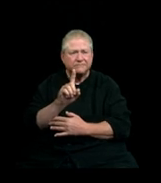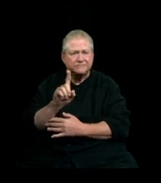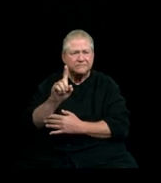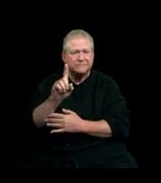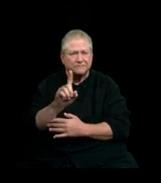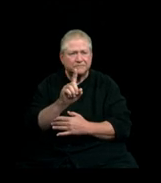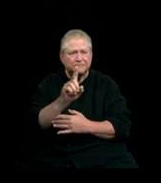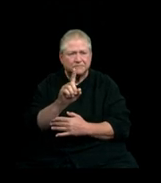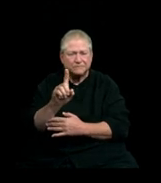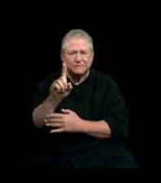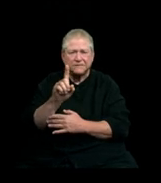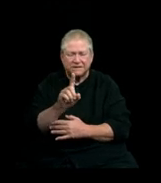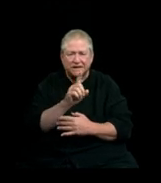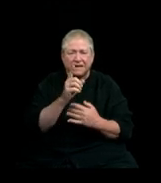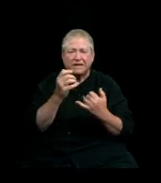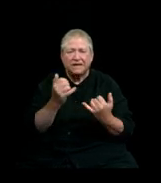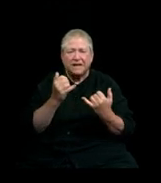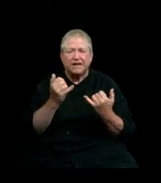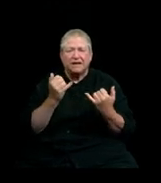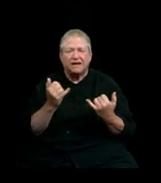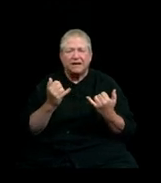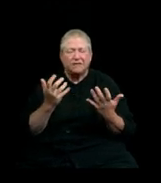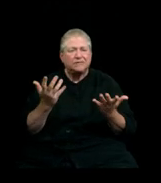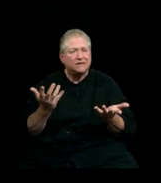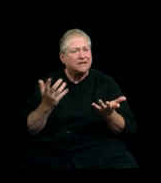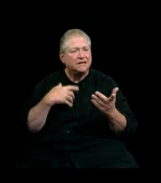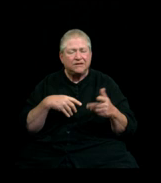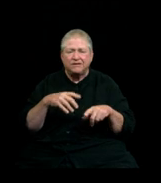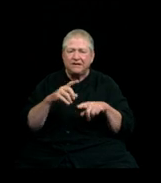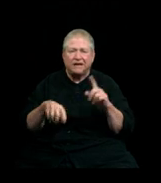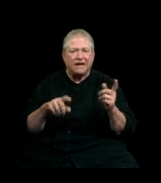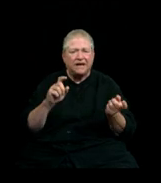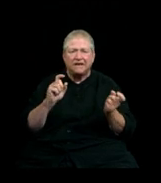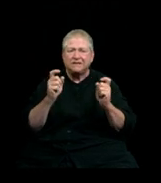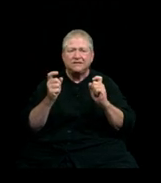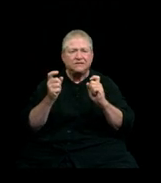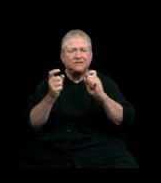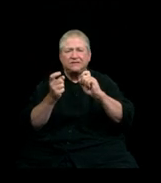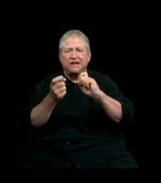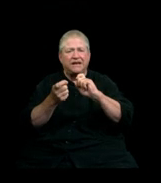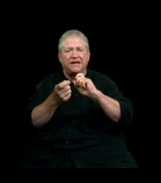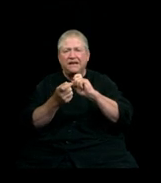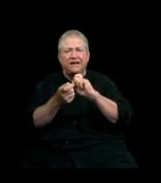Not too late to change your habitat